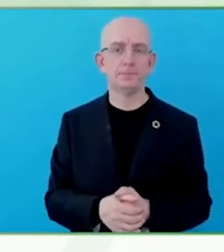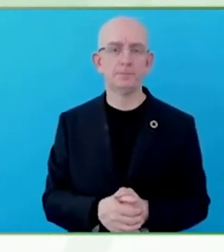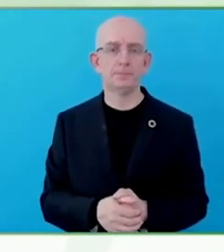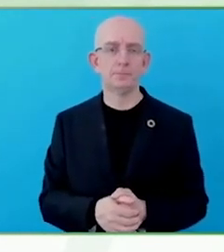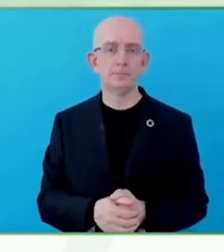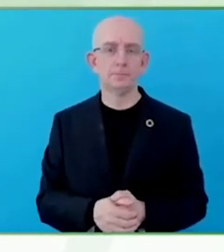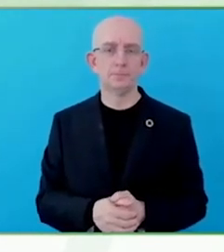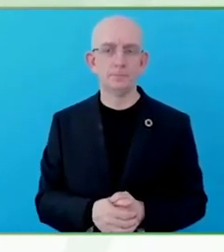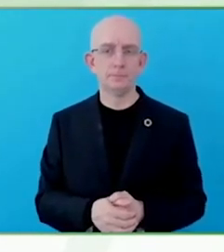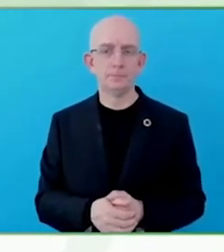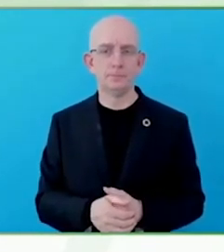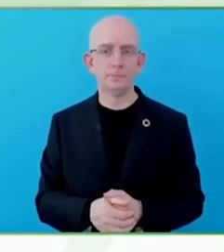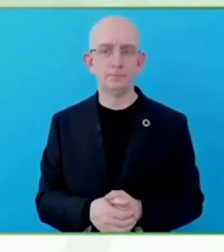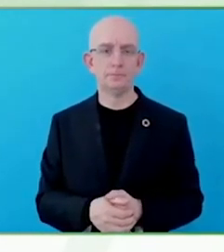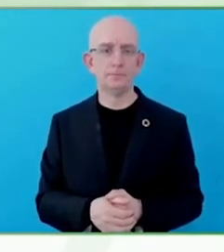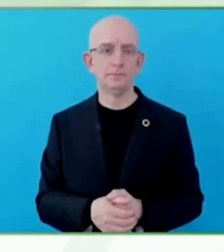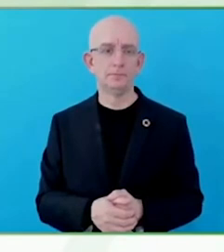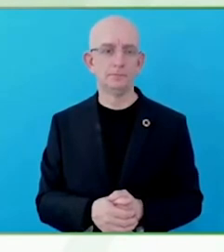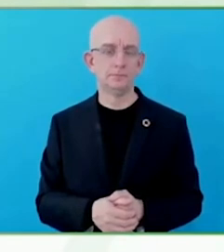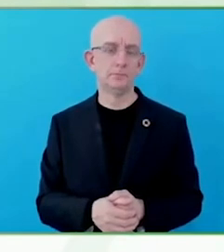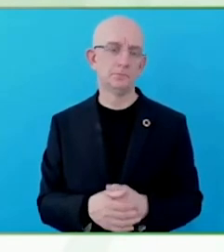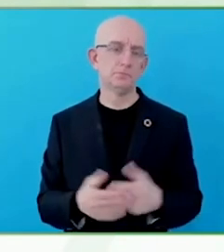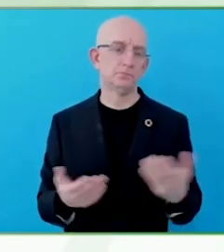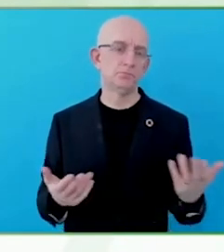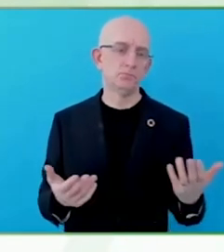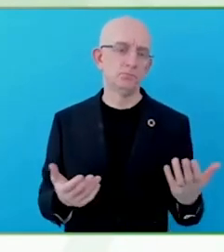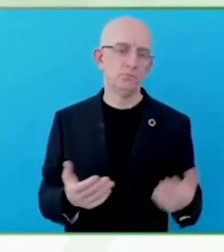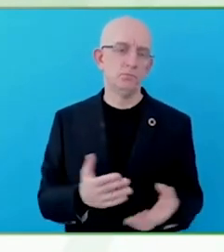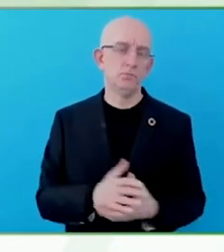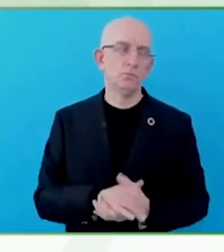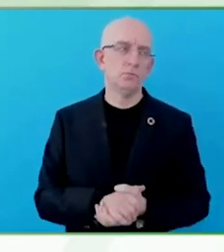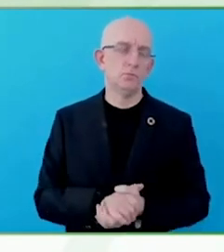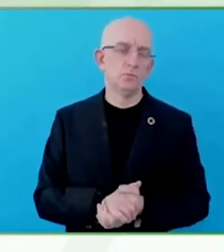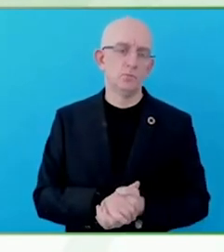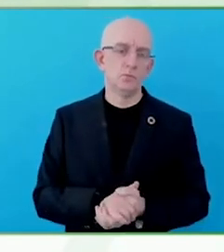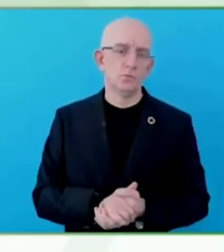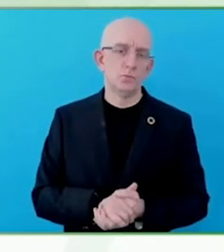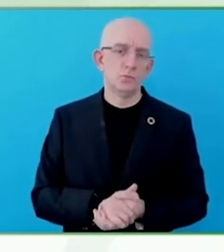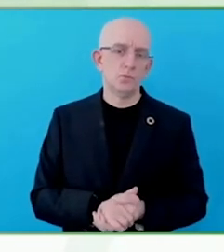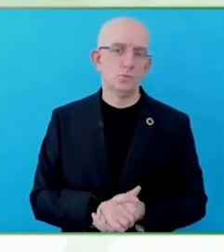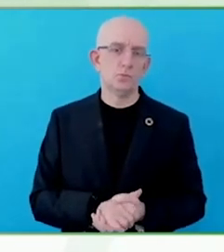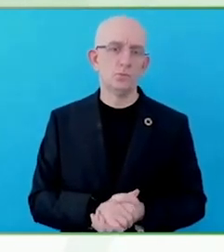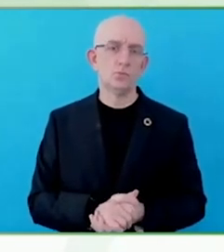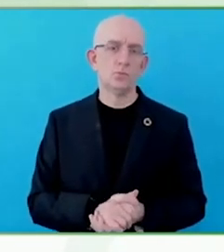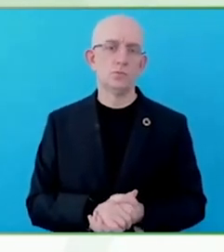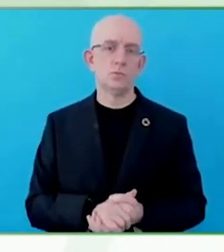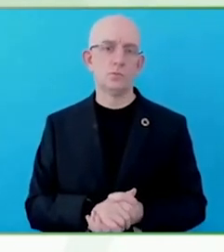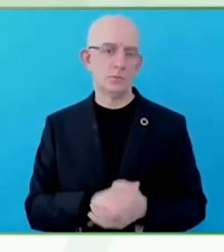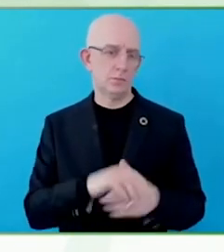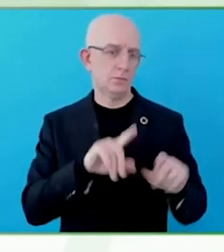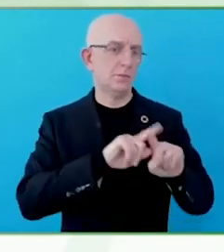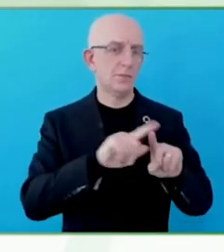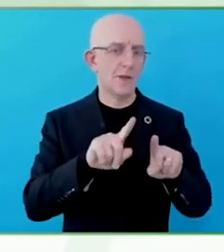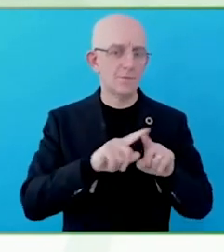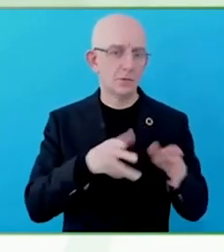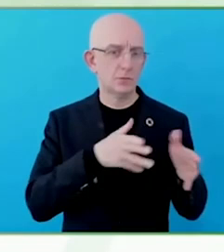countries, and dealing with accessibility in general, and more